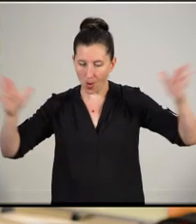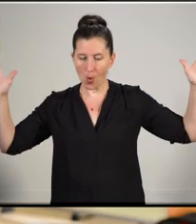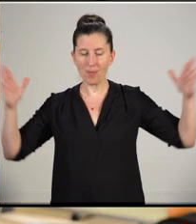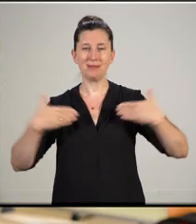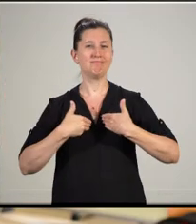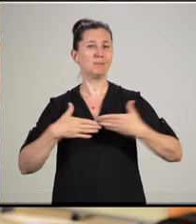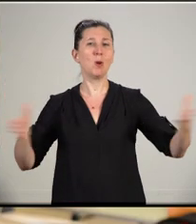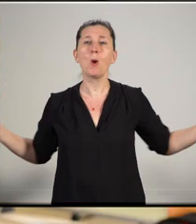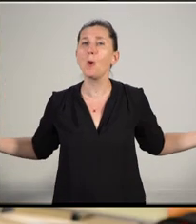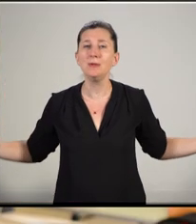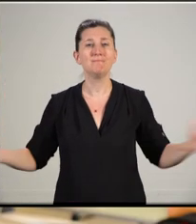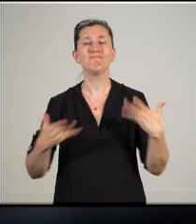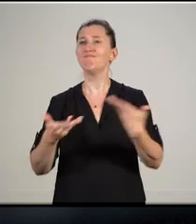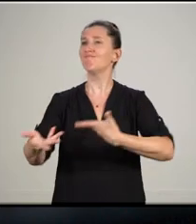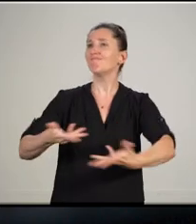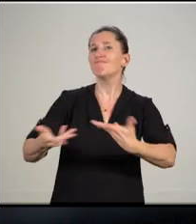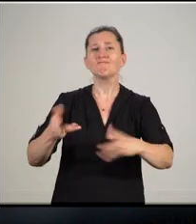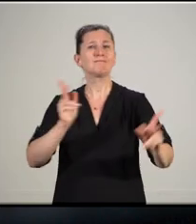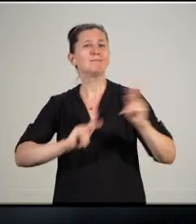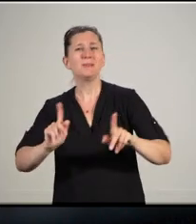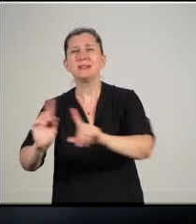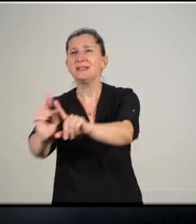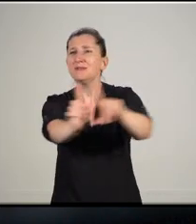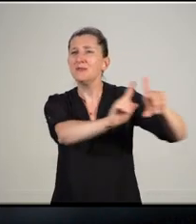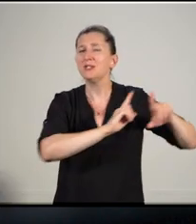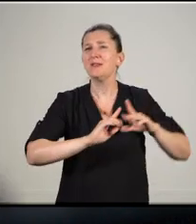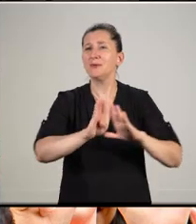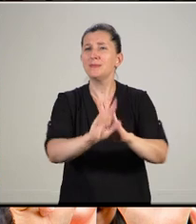all possibilities. Make this your Wisconsin experience. Make